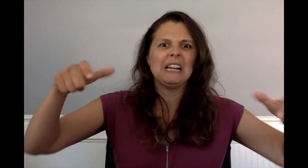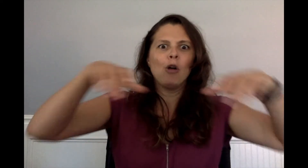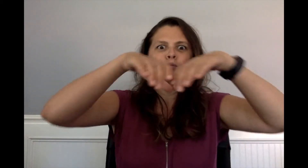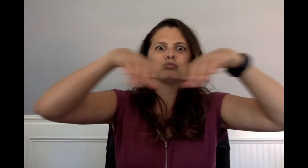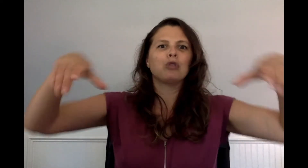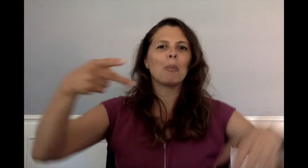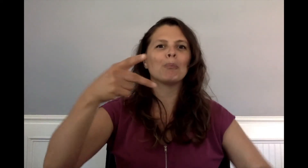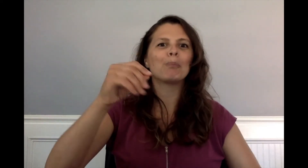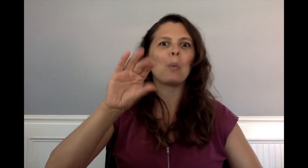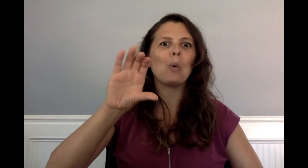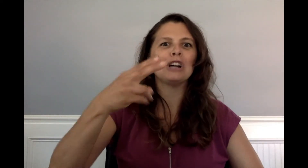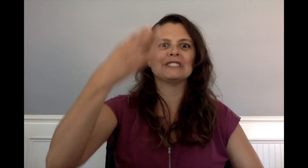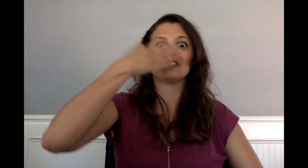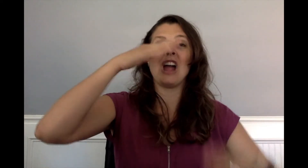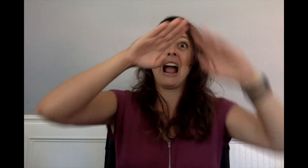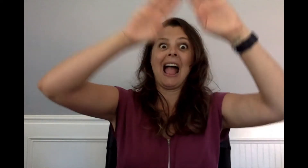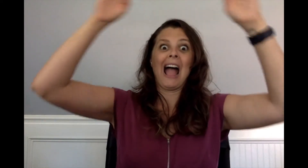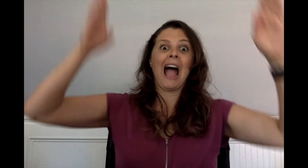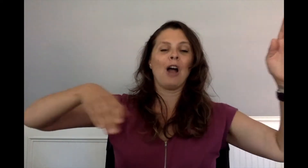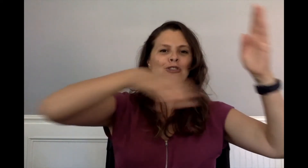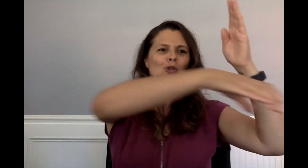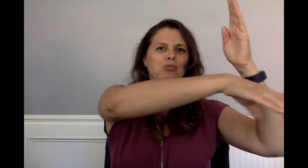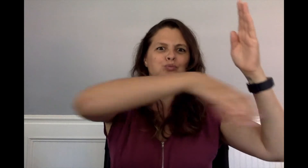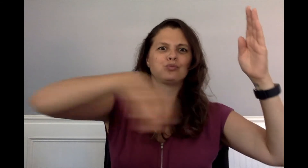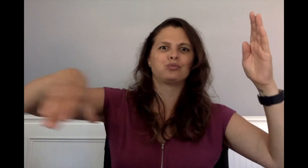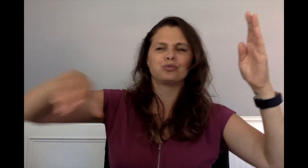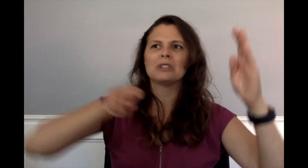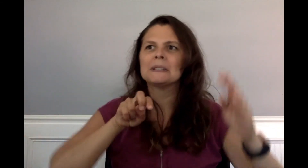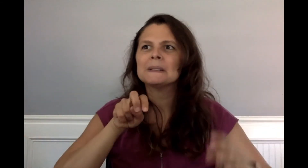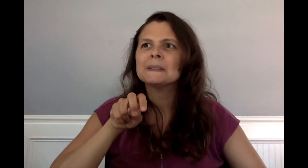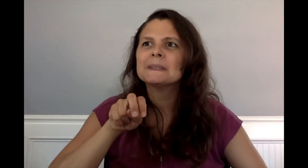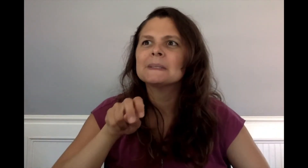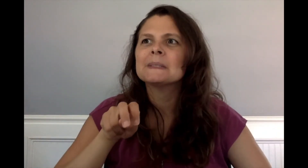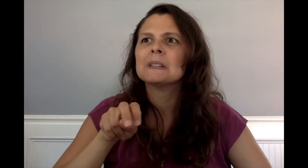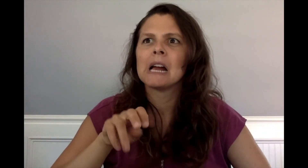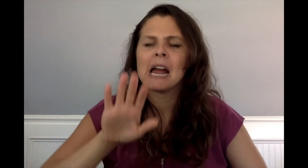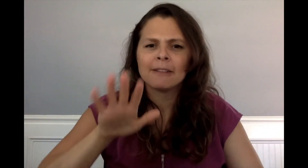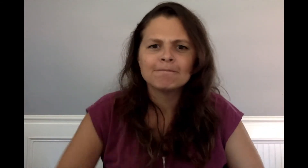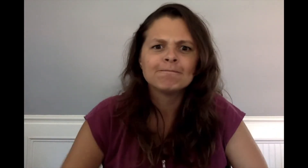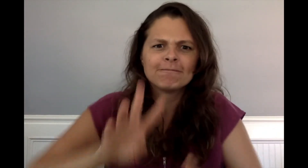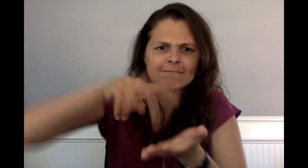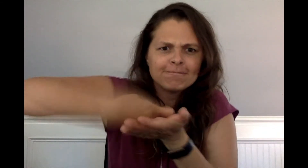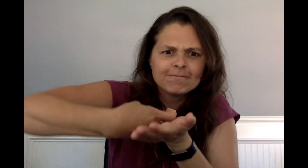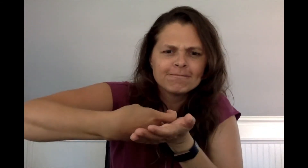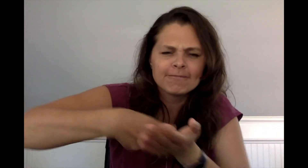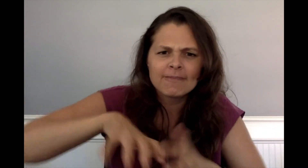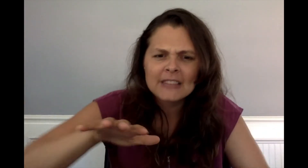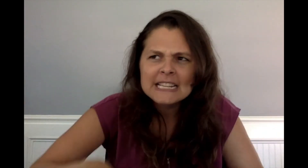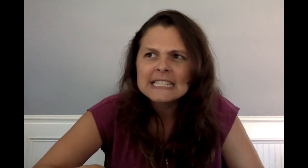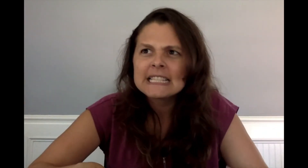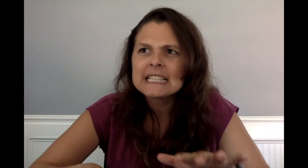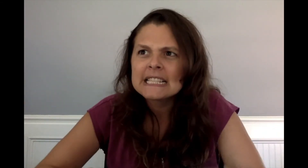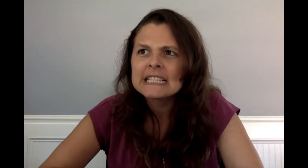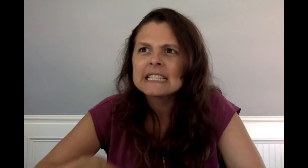the side of the big front porch. Dropping to their hands